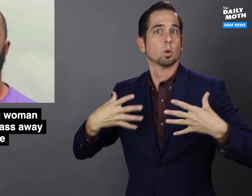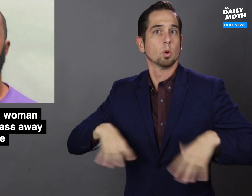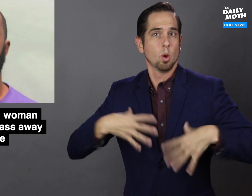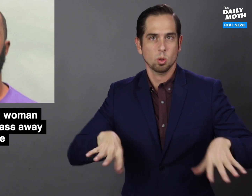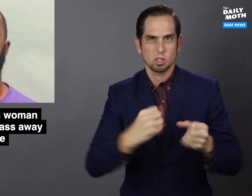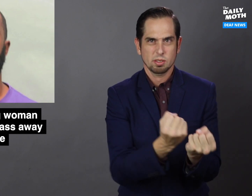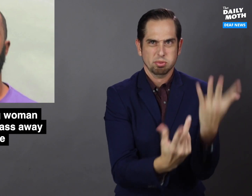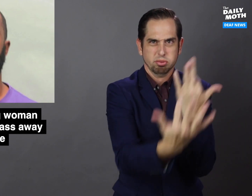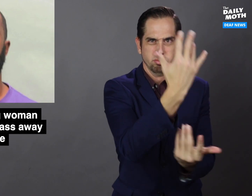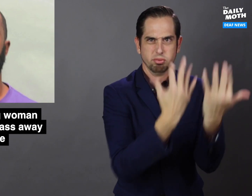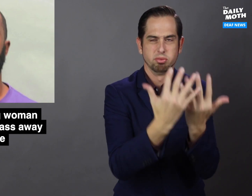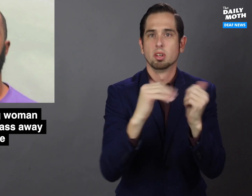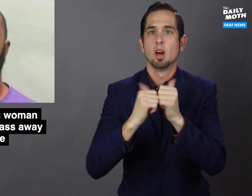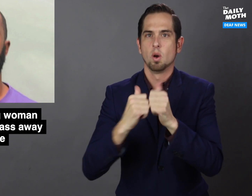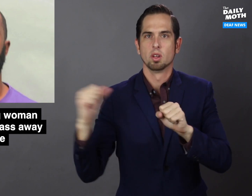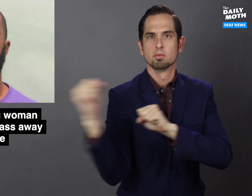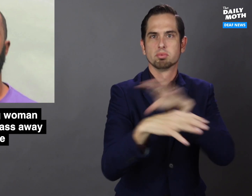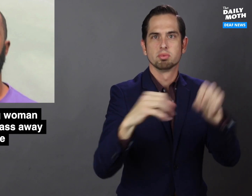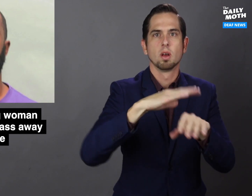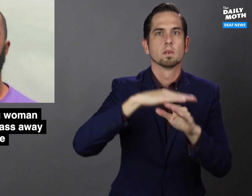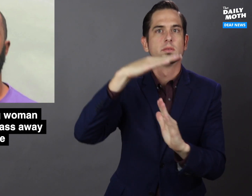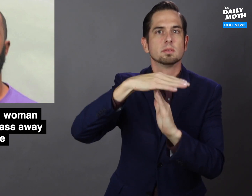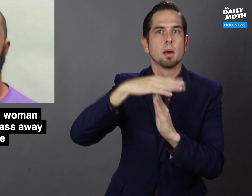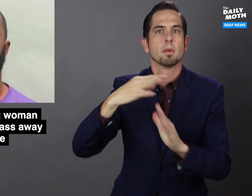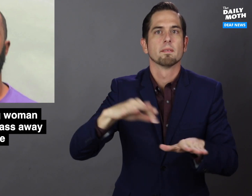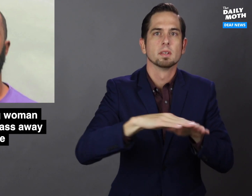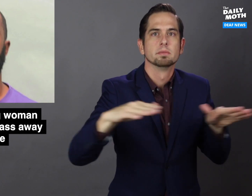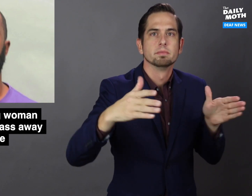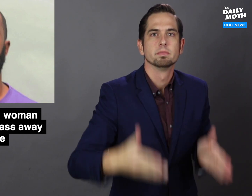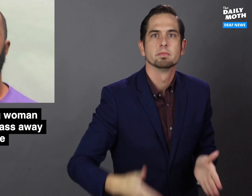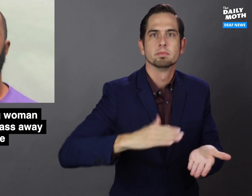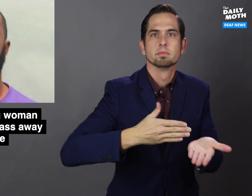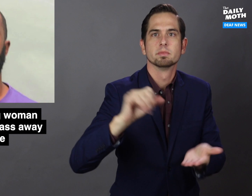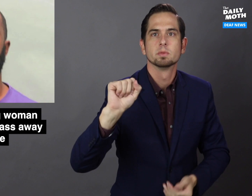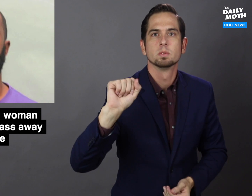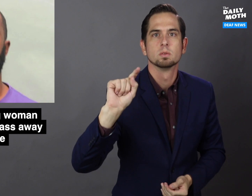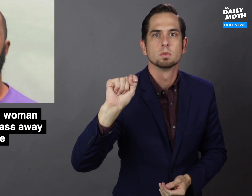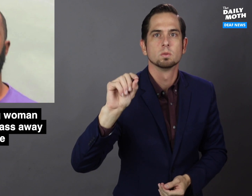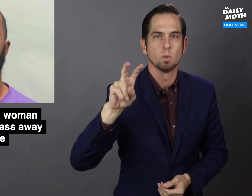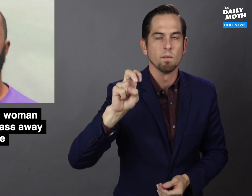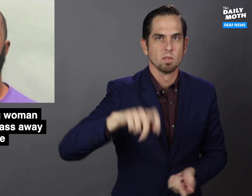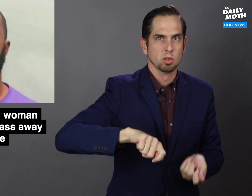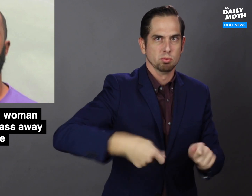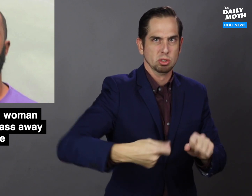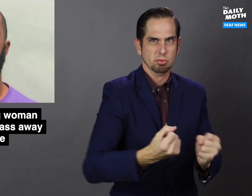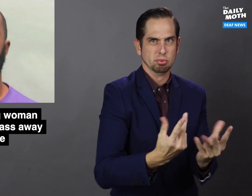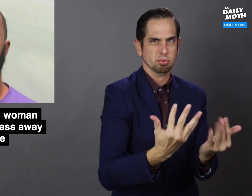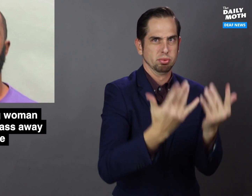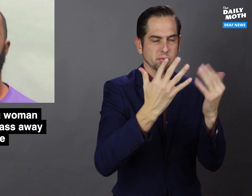and clothes aflame by putting them on top of a stove